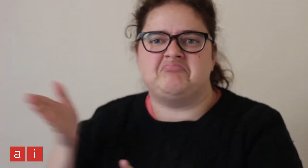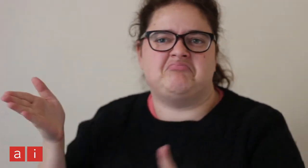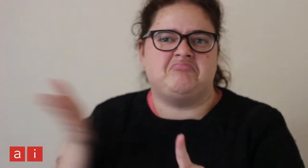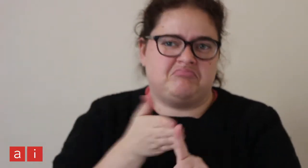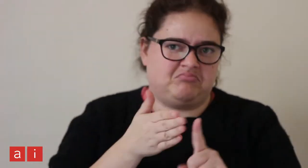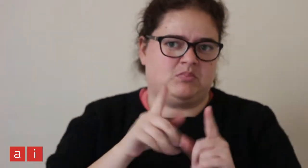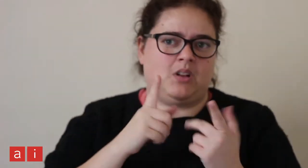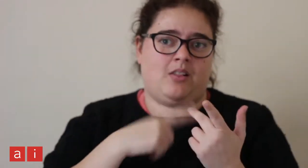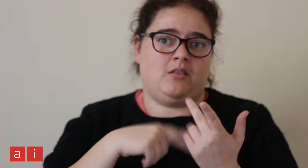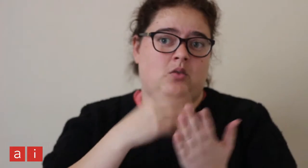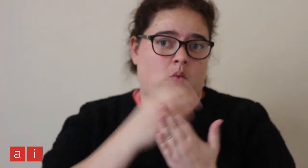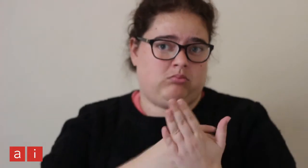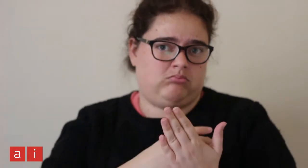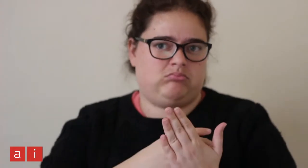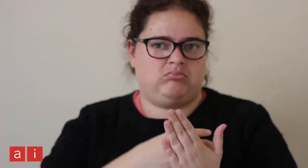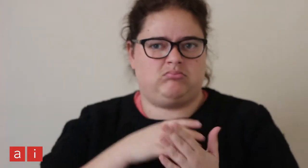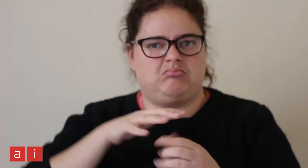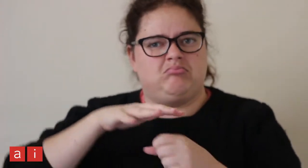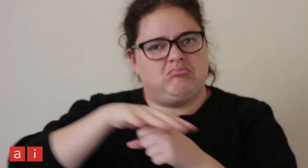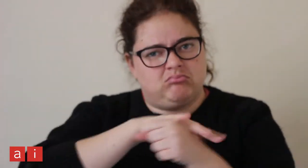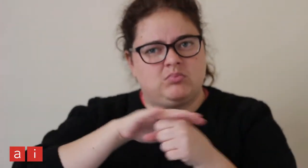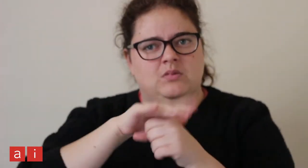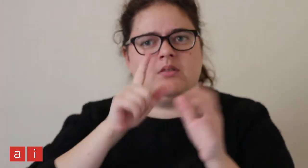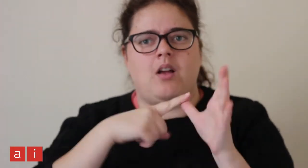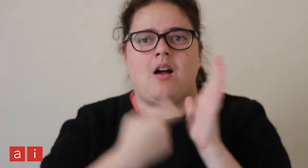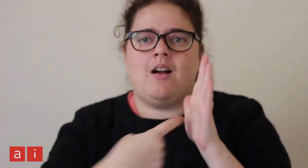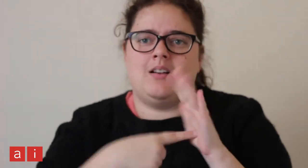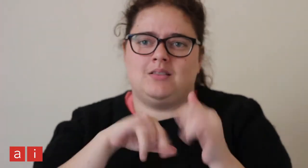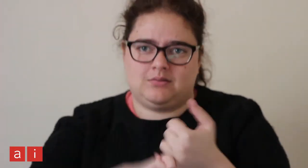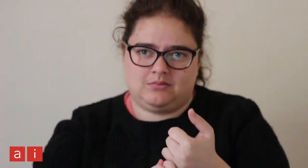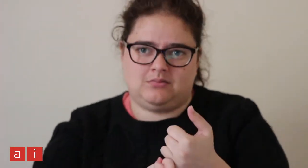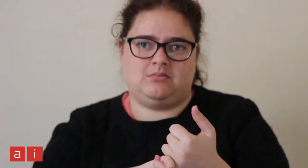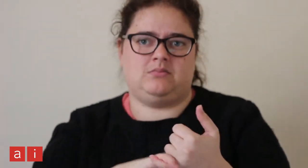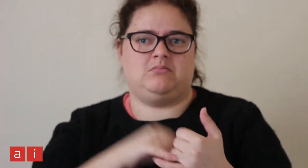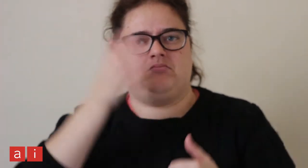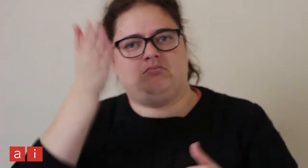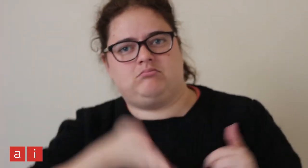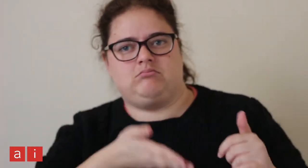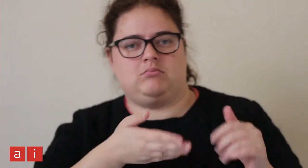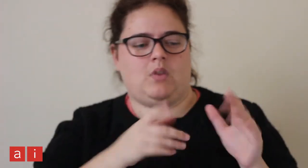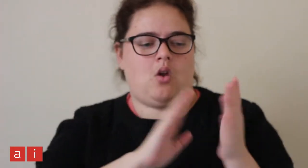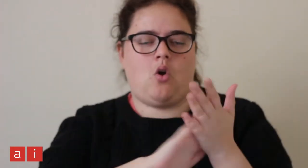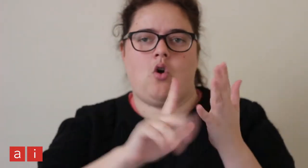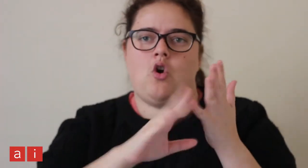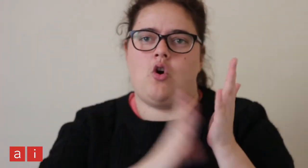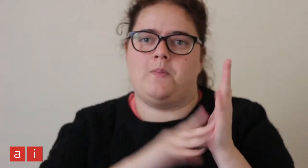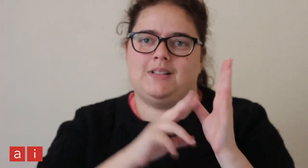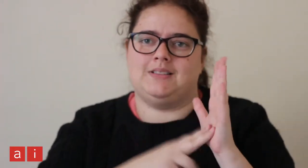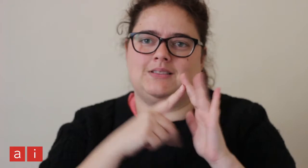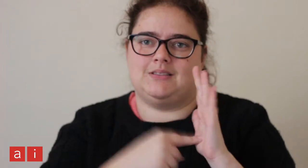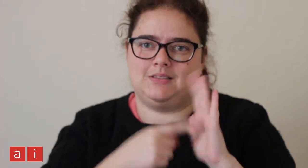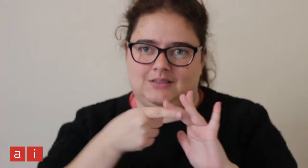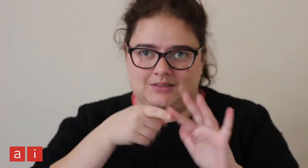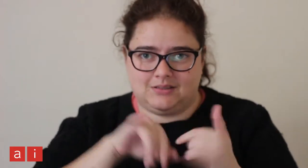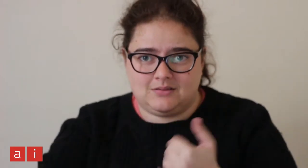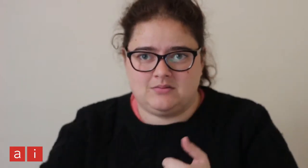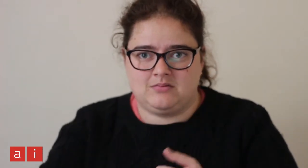and switched to Arts/Humanities.